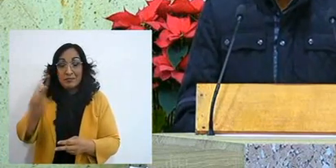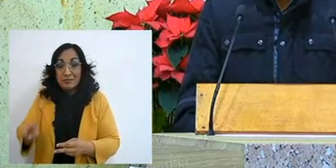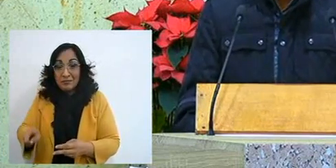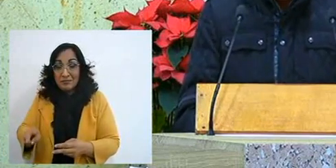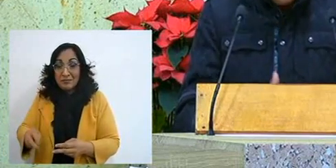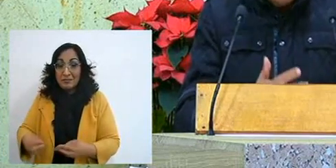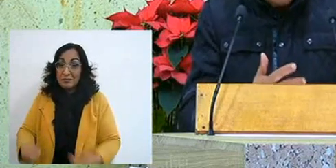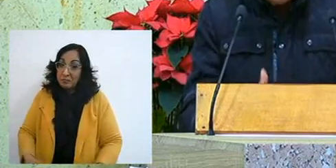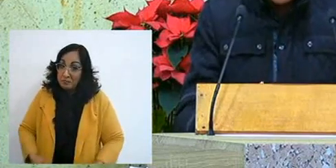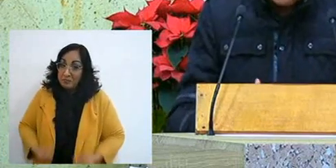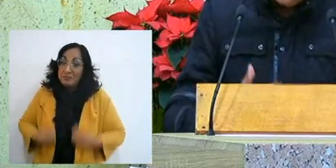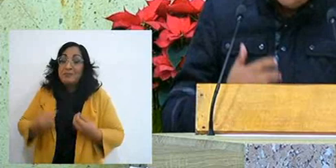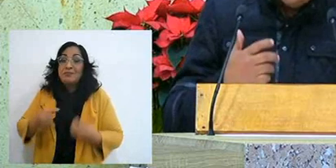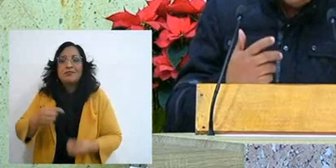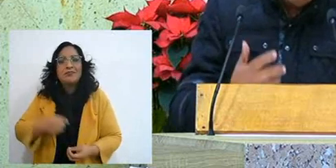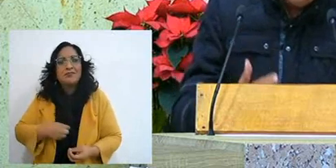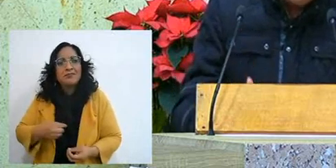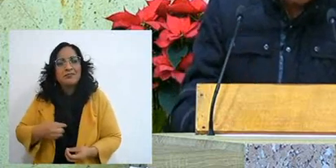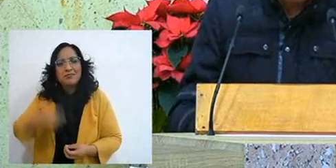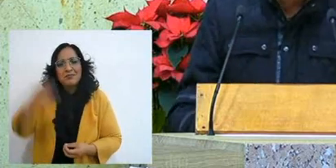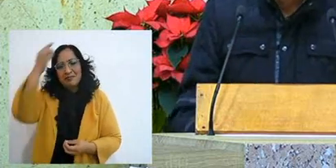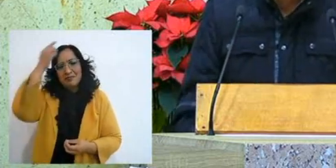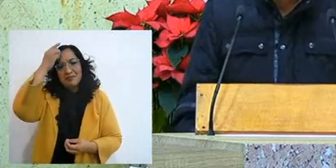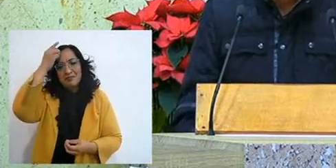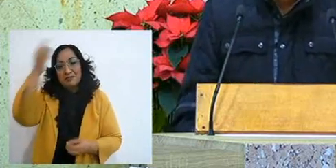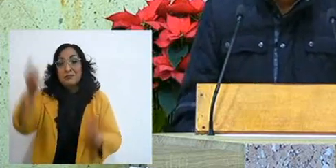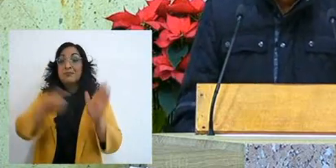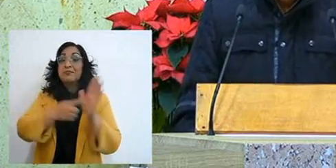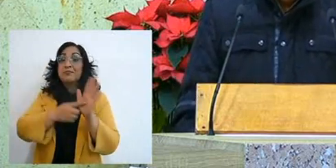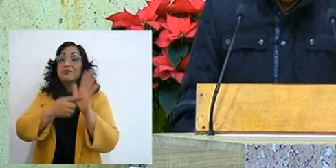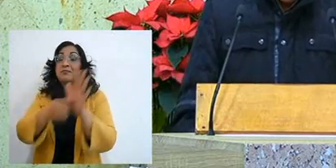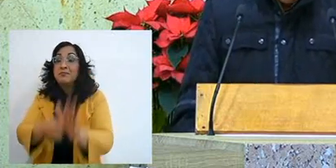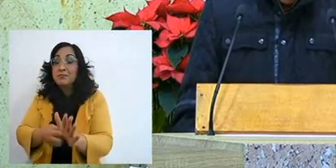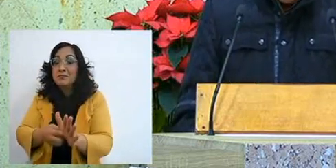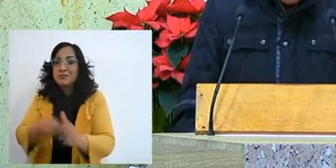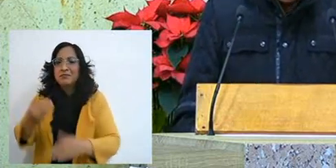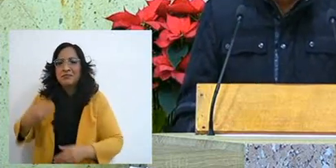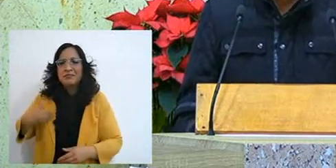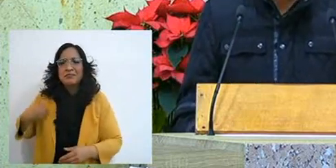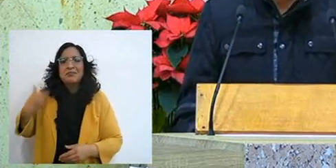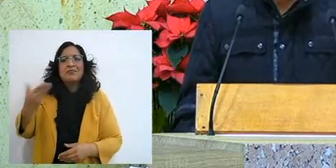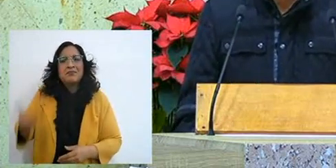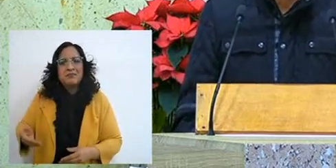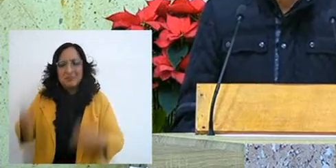The Lord began to show me so many blessings, he was kind to me,